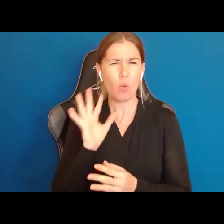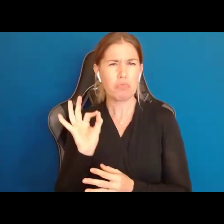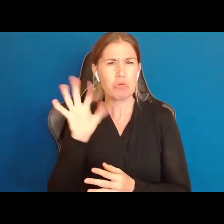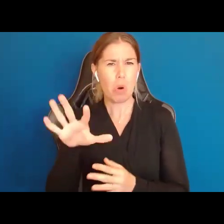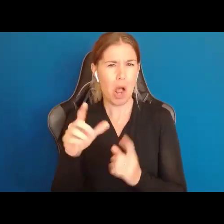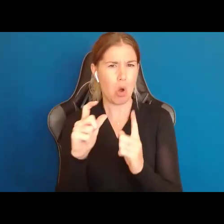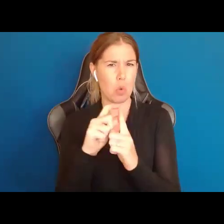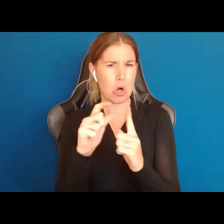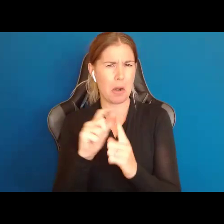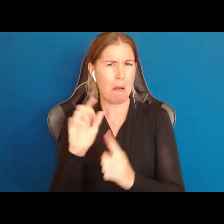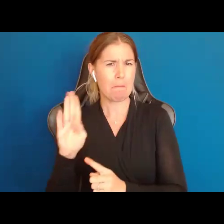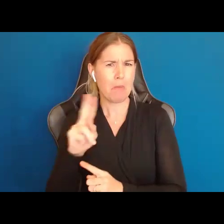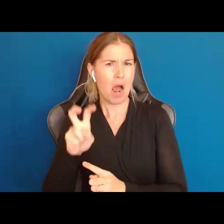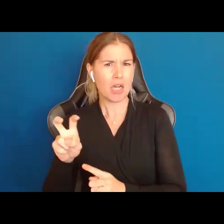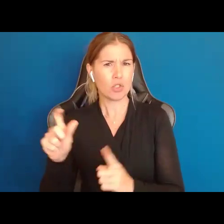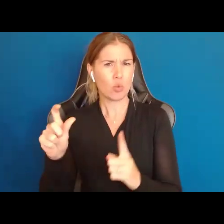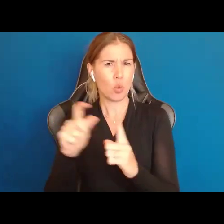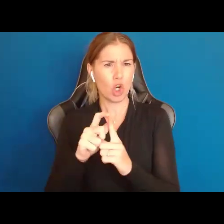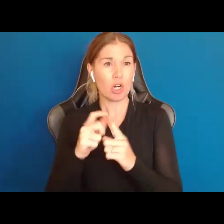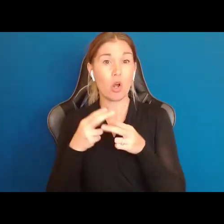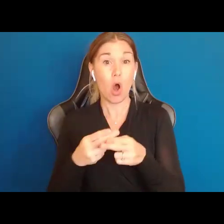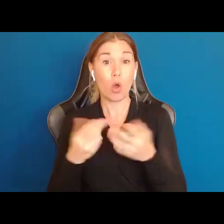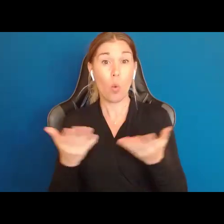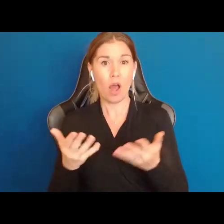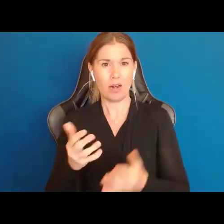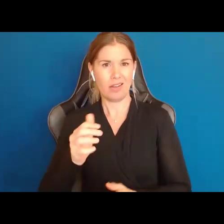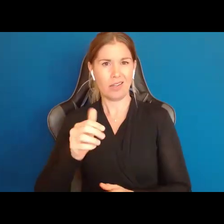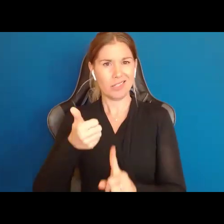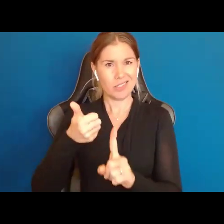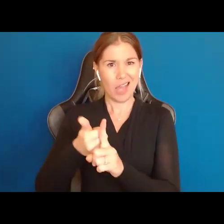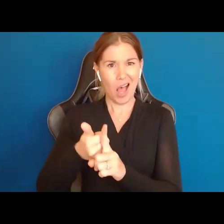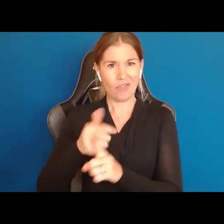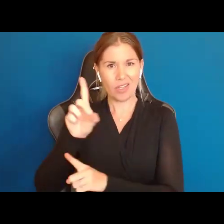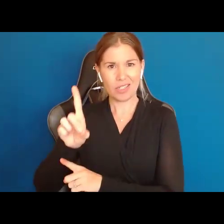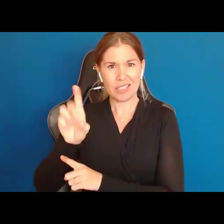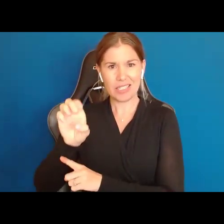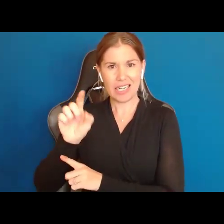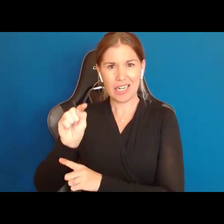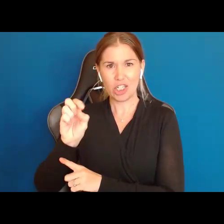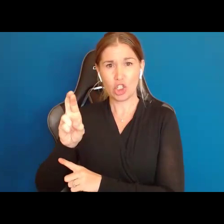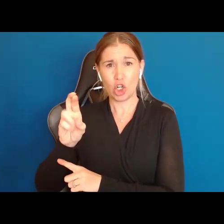But I want you to think about this one. Its called Self-Determination. In fact its in the title to this presentation today.